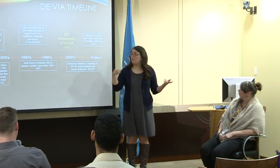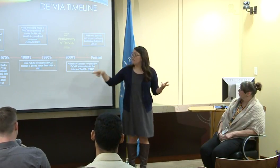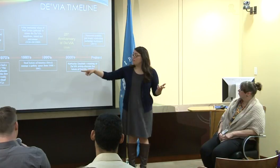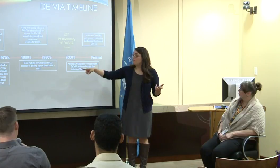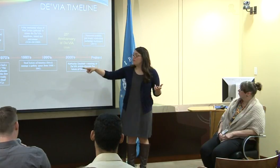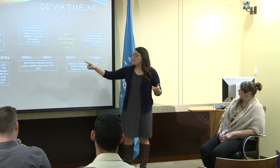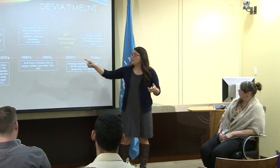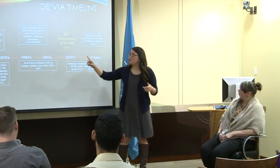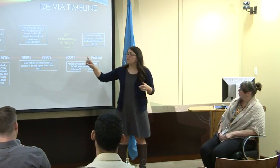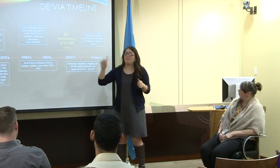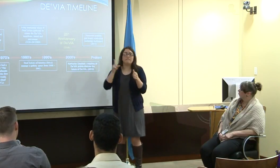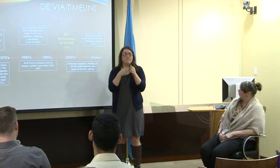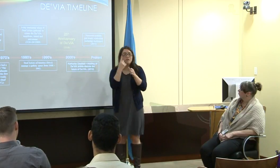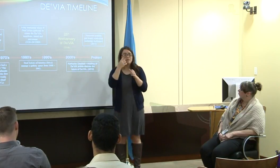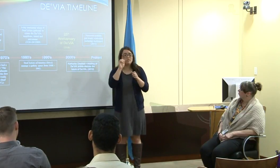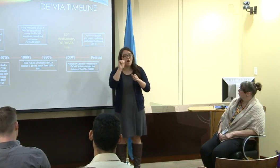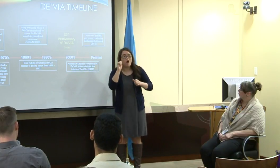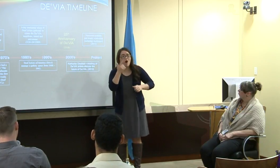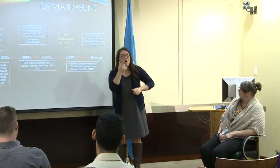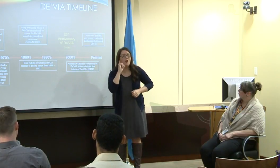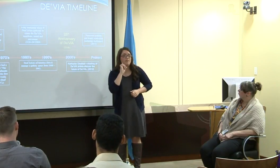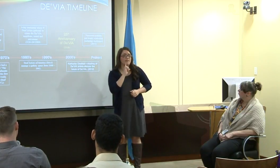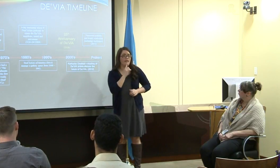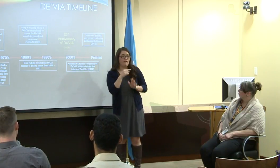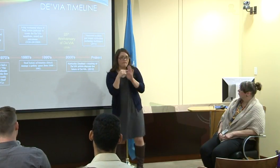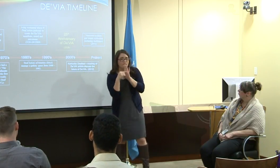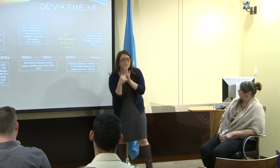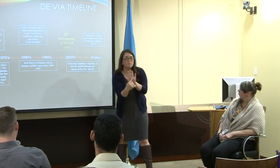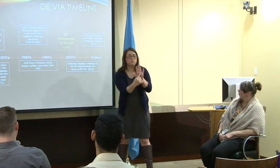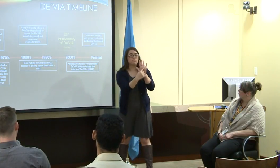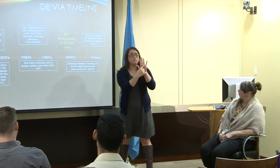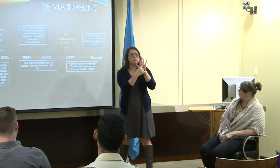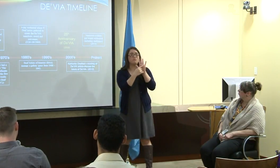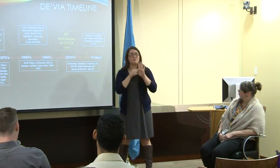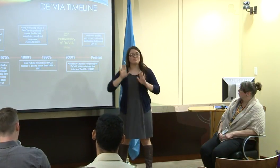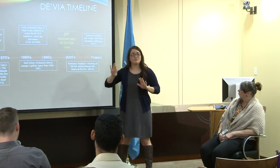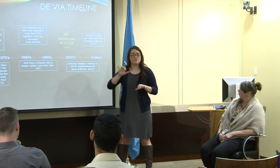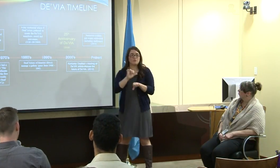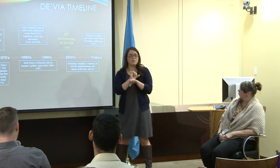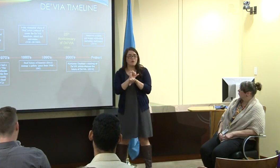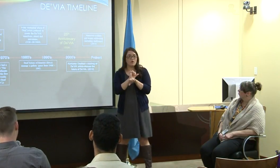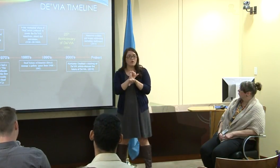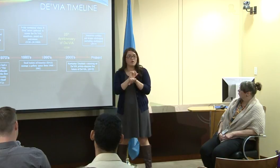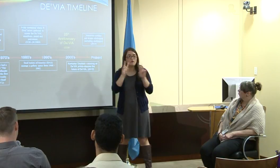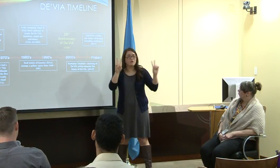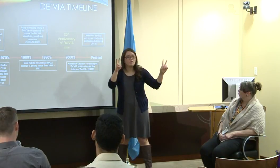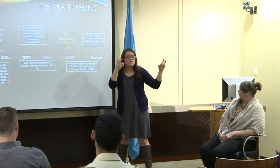And the reason for that was it was the first all-deaf art exhibit